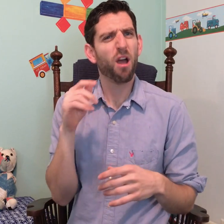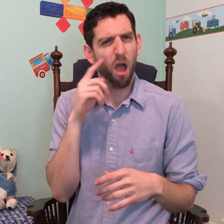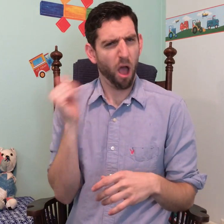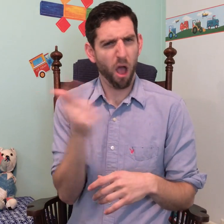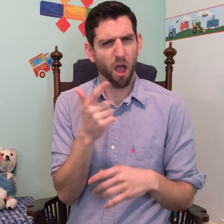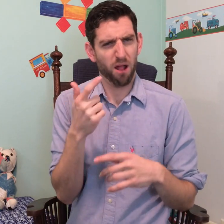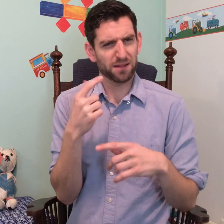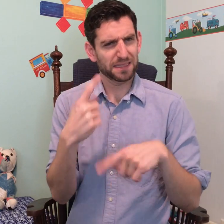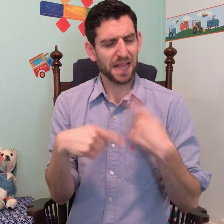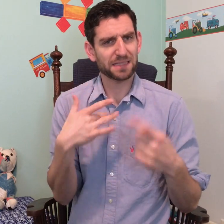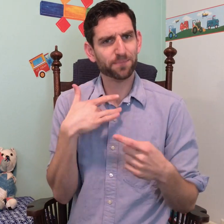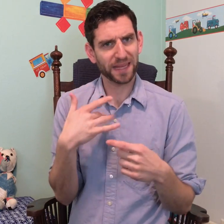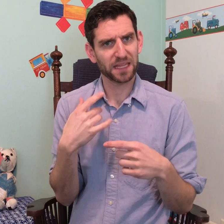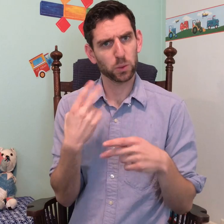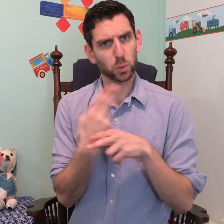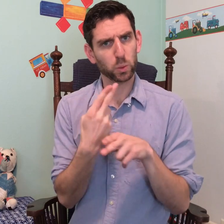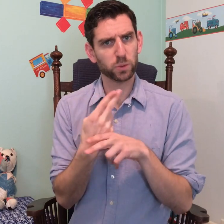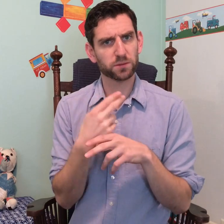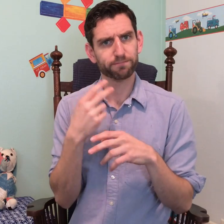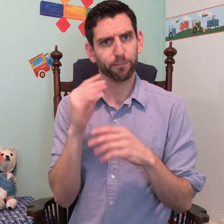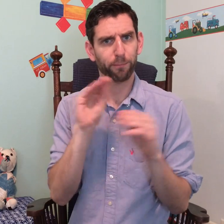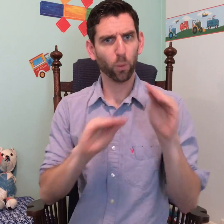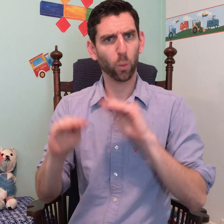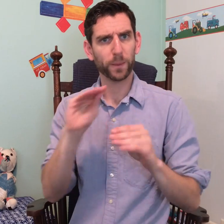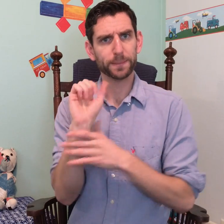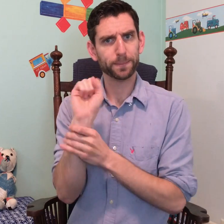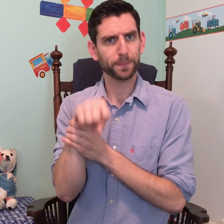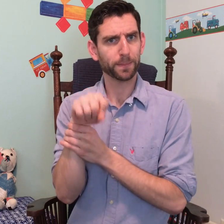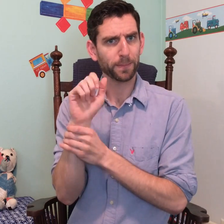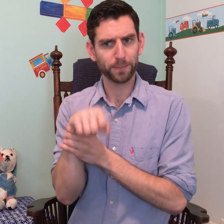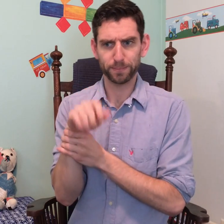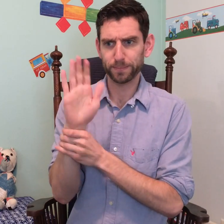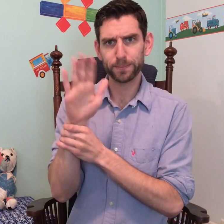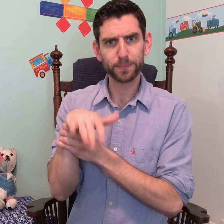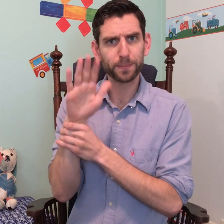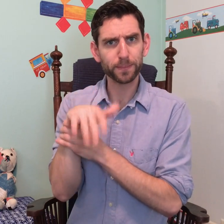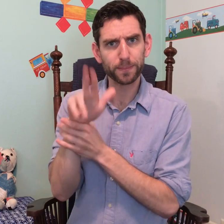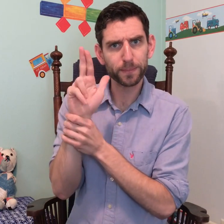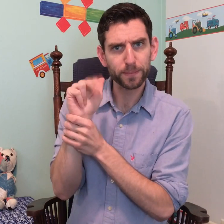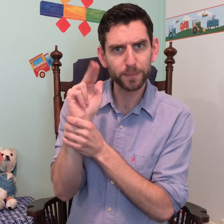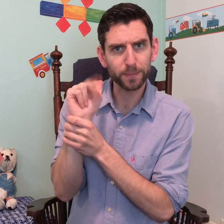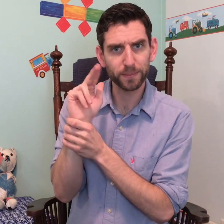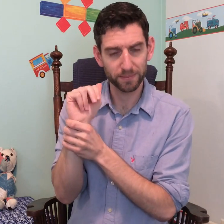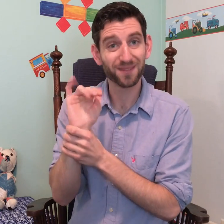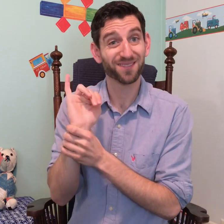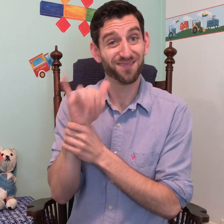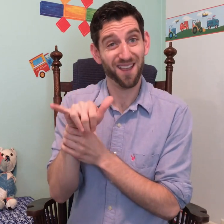All signs use movement in the joints, maybe at the wrist or at the fingers